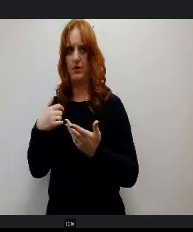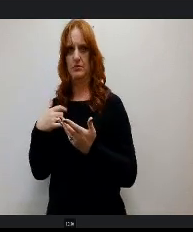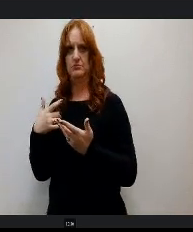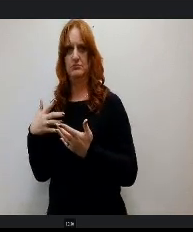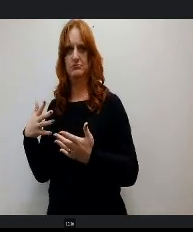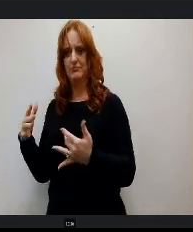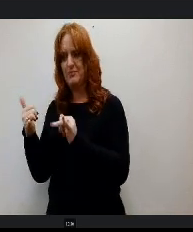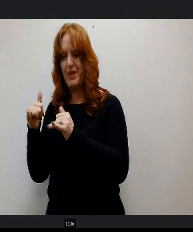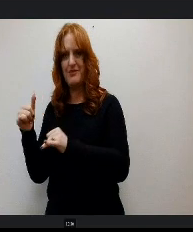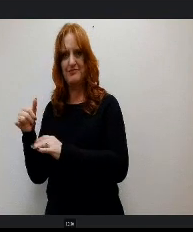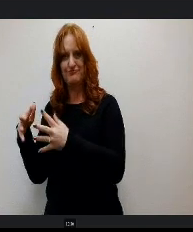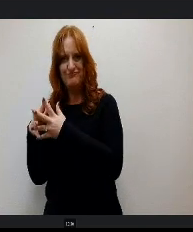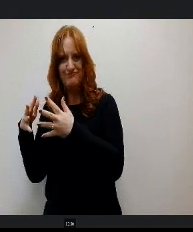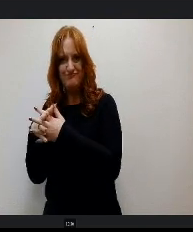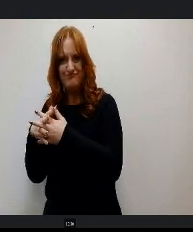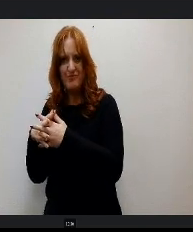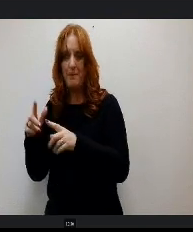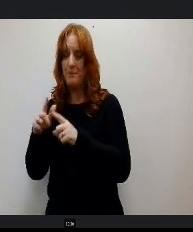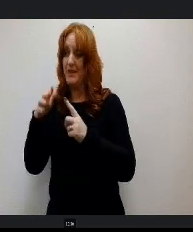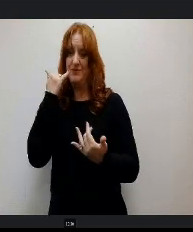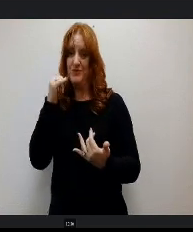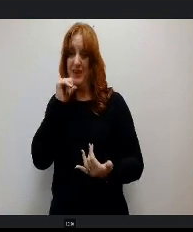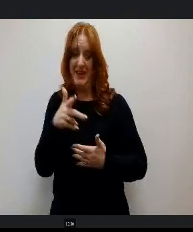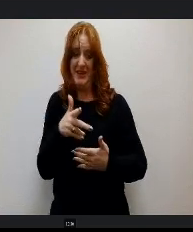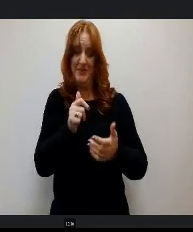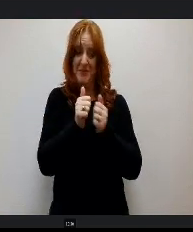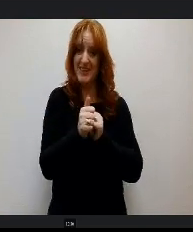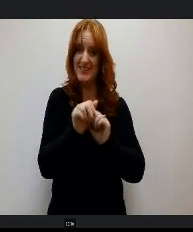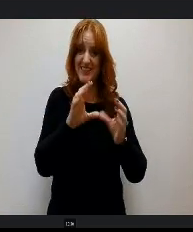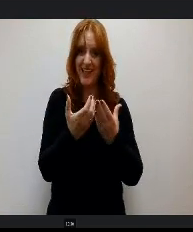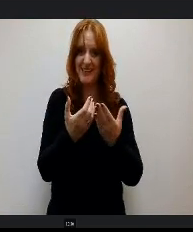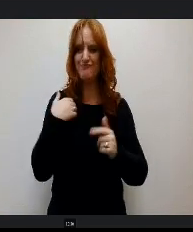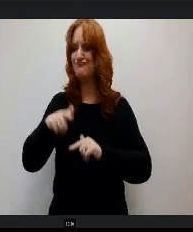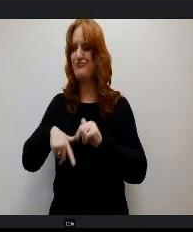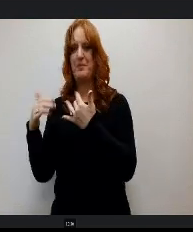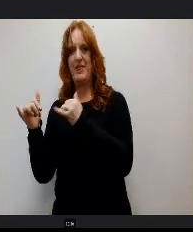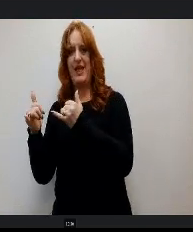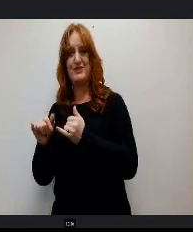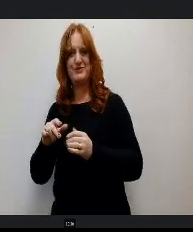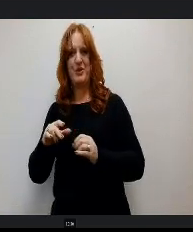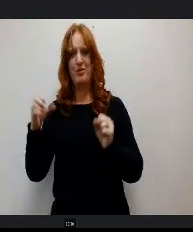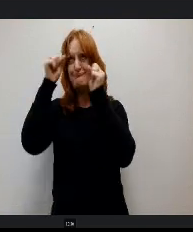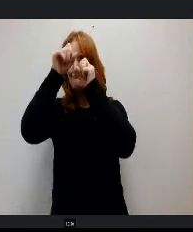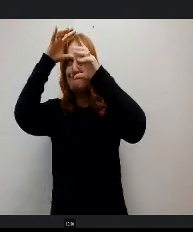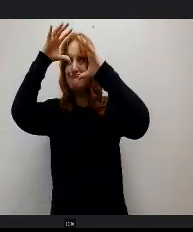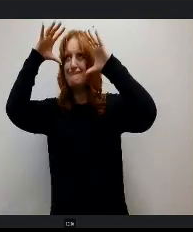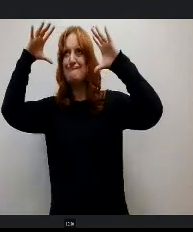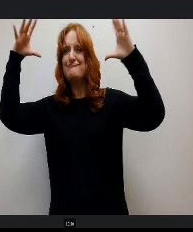after all. No pass, no play So picture a long haired rough around the edges. Tough as